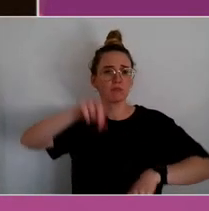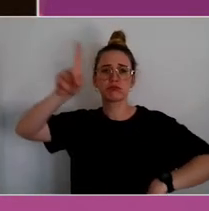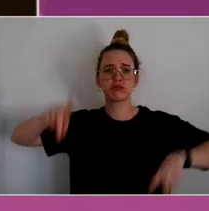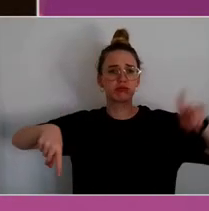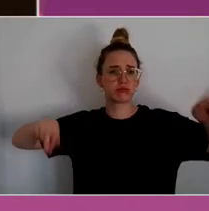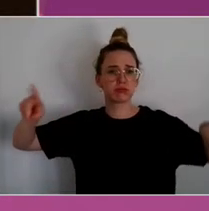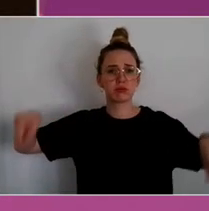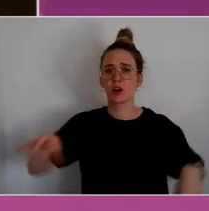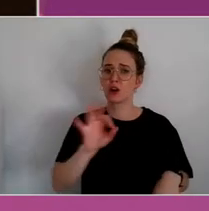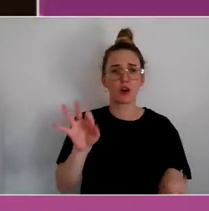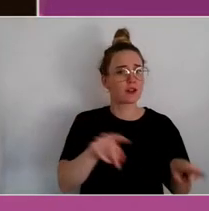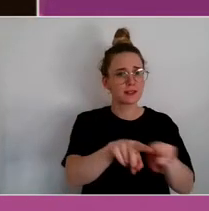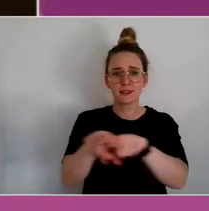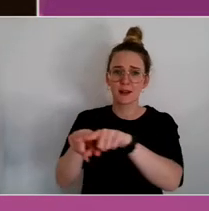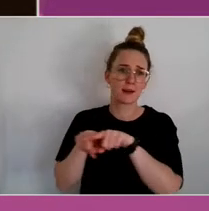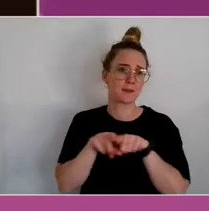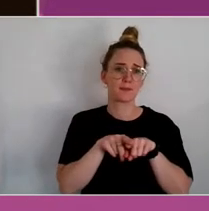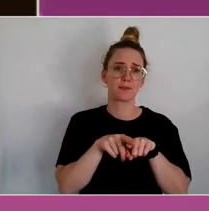people where they're at, and that's true equity.